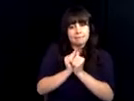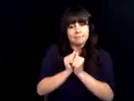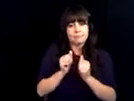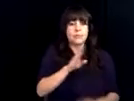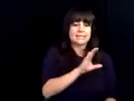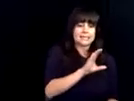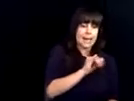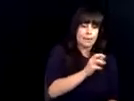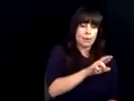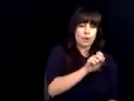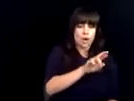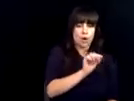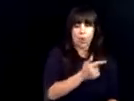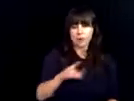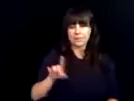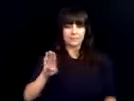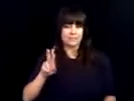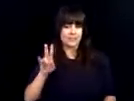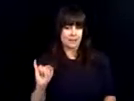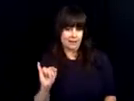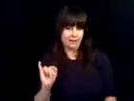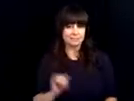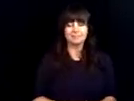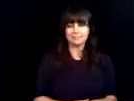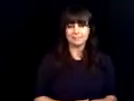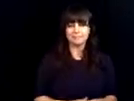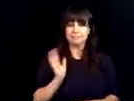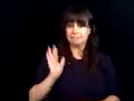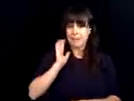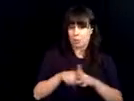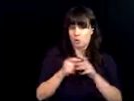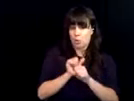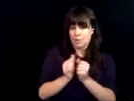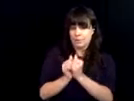word of thanks for the opportunities that have been afored between our